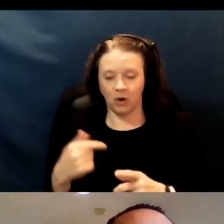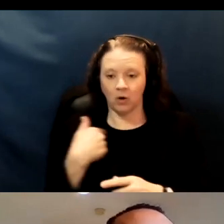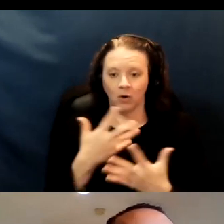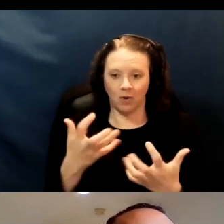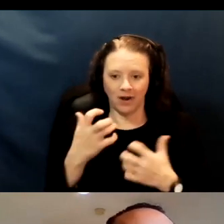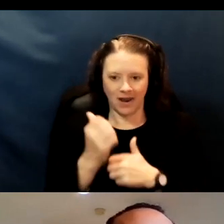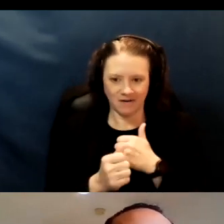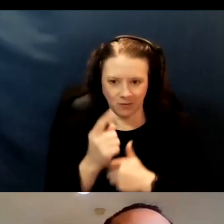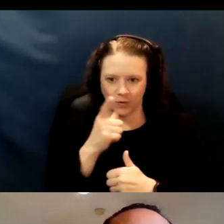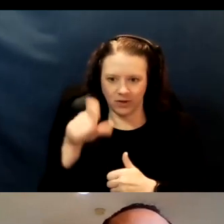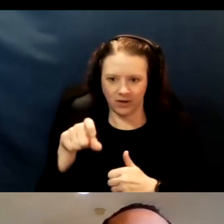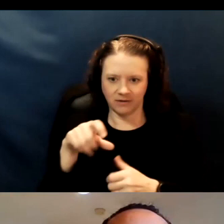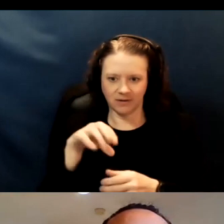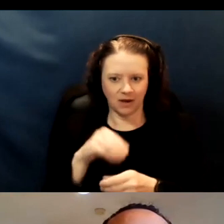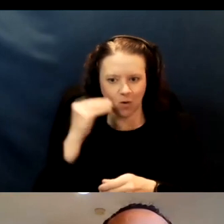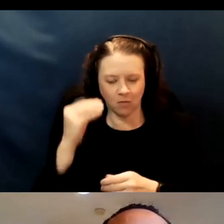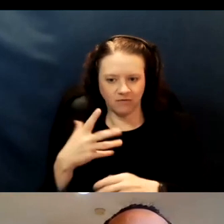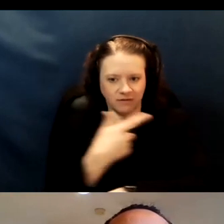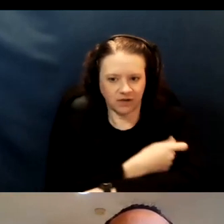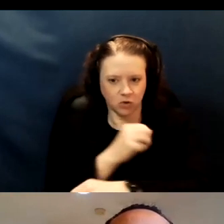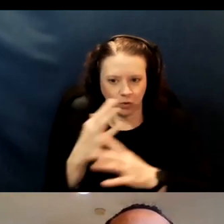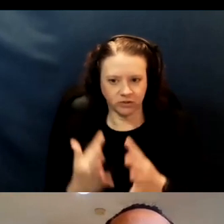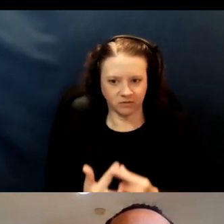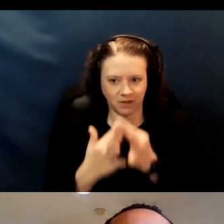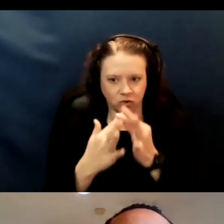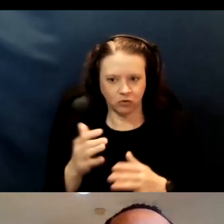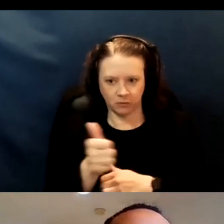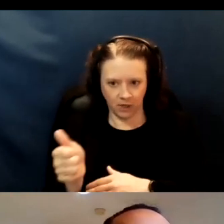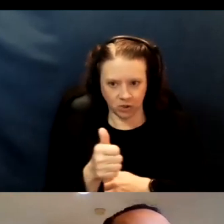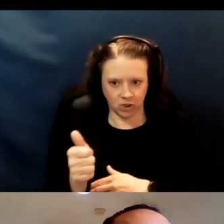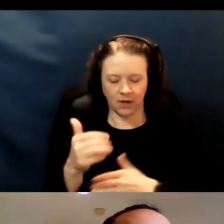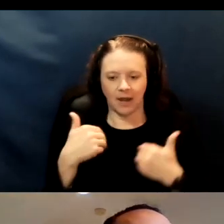or needs a specialized transport, has access.